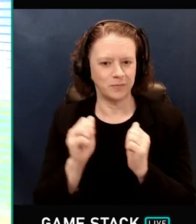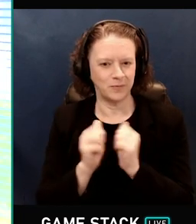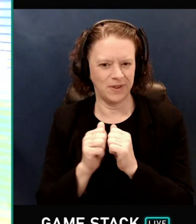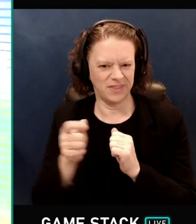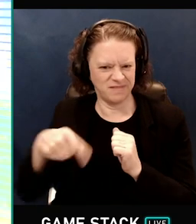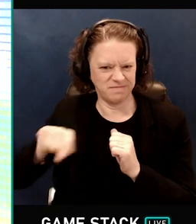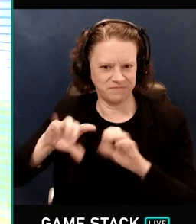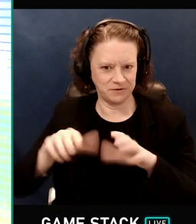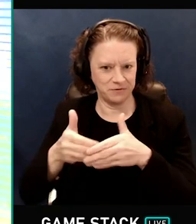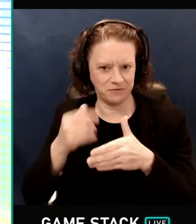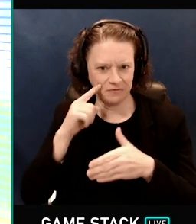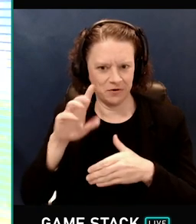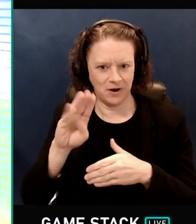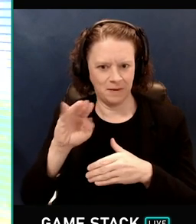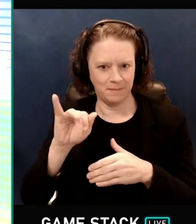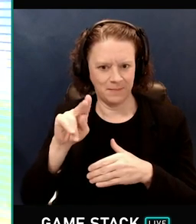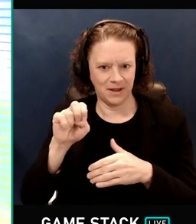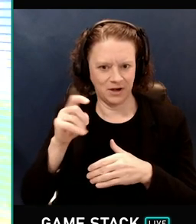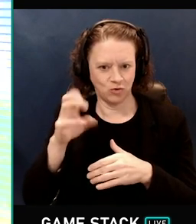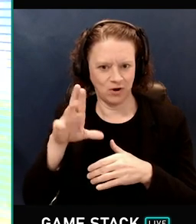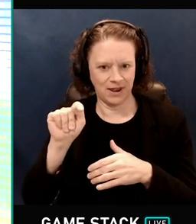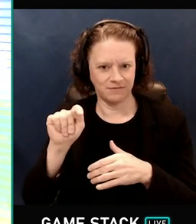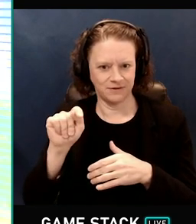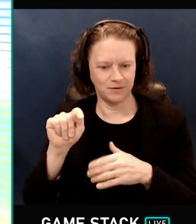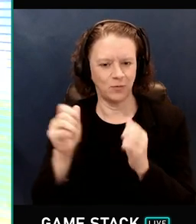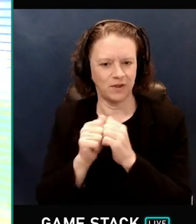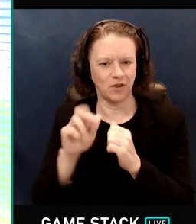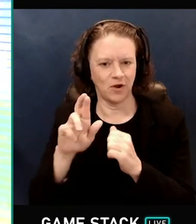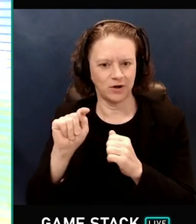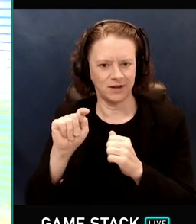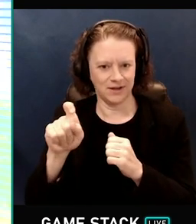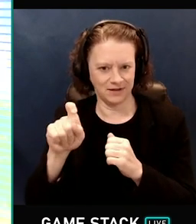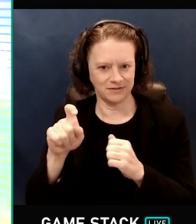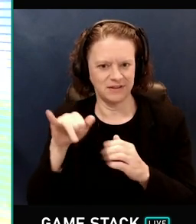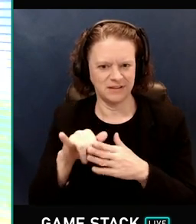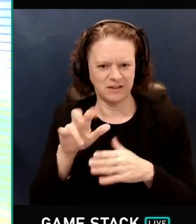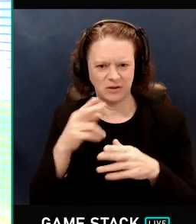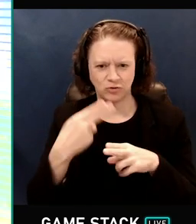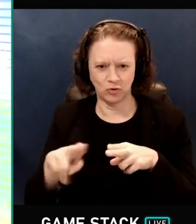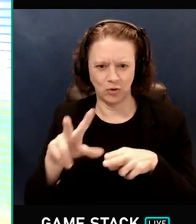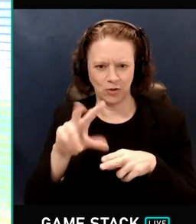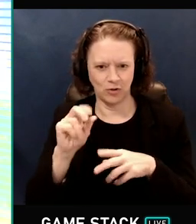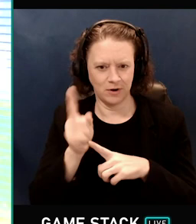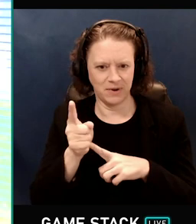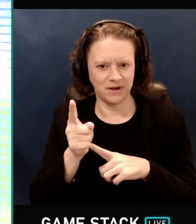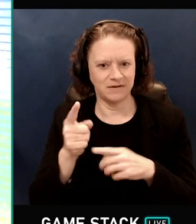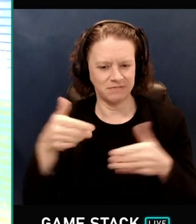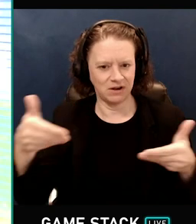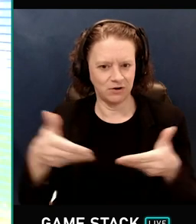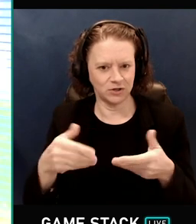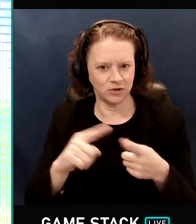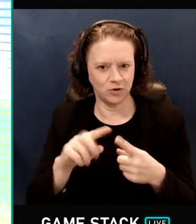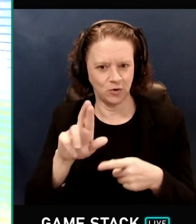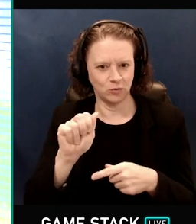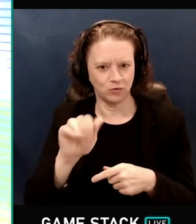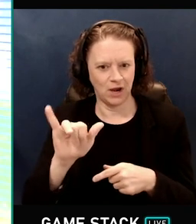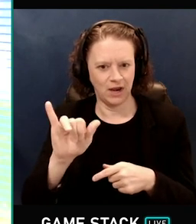This is going to be a short 30 minute introduction to realtime ray tracing. We'll touch on a few topics, and we'll go into